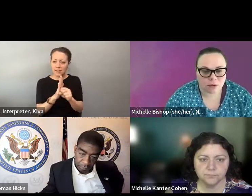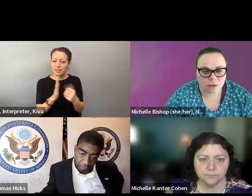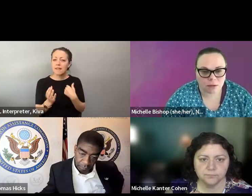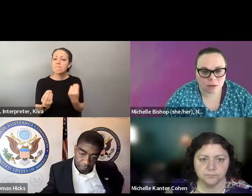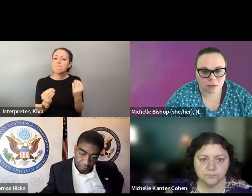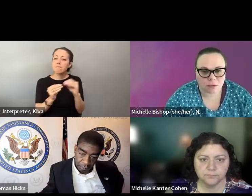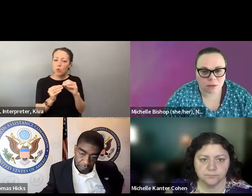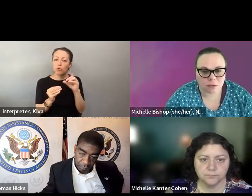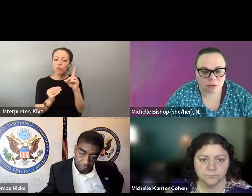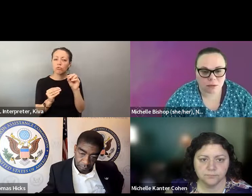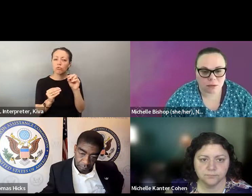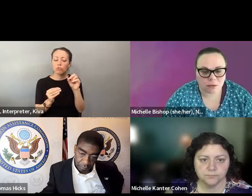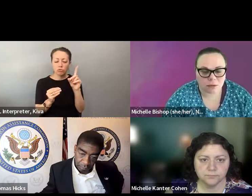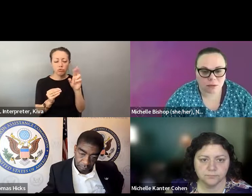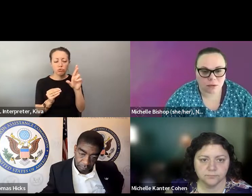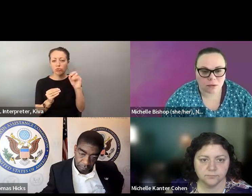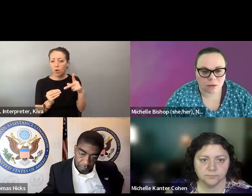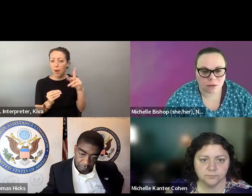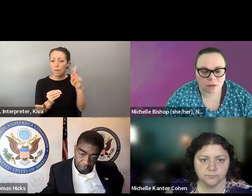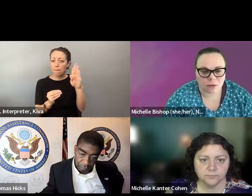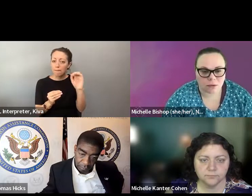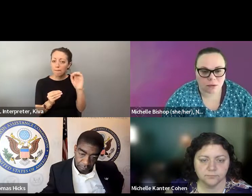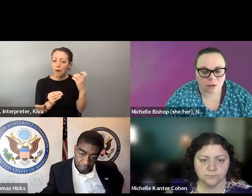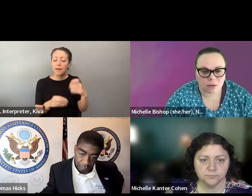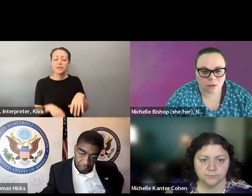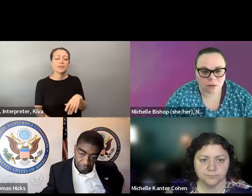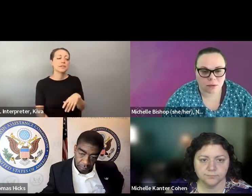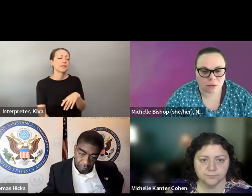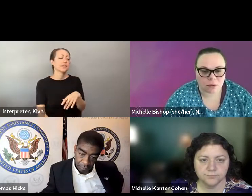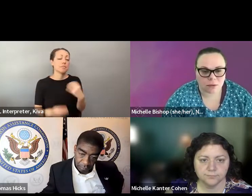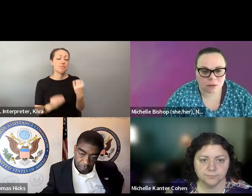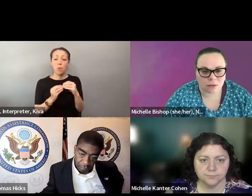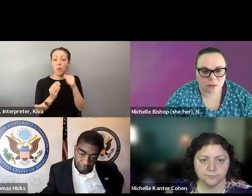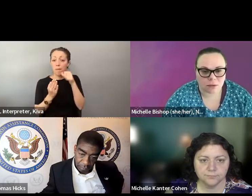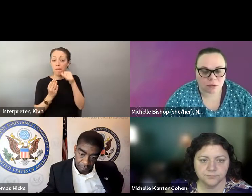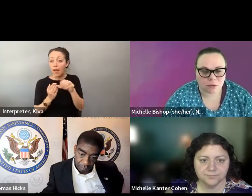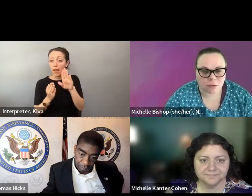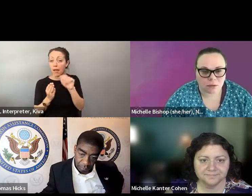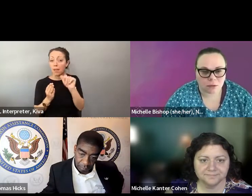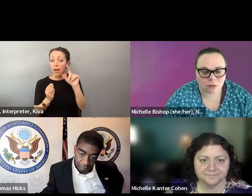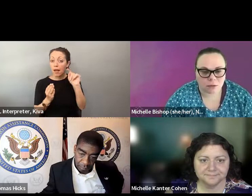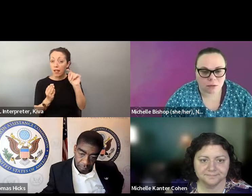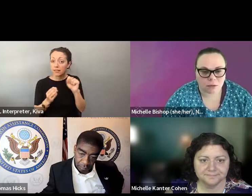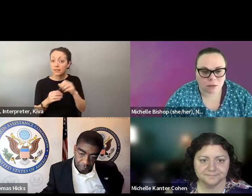As a result of the pandemic, the the a lot of states, of course, expanded use of dropboxes. course, expanded the use dropboxes, some states like